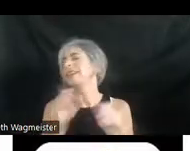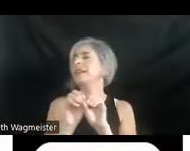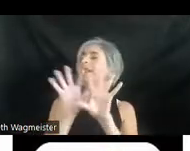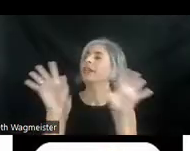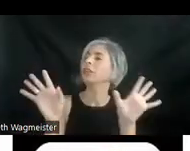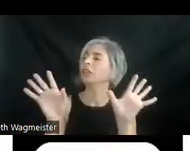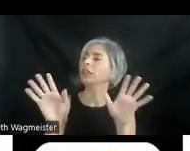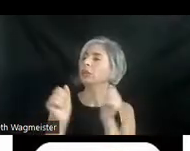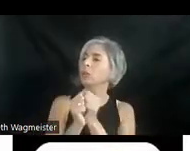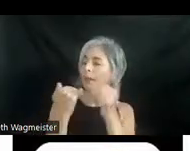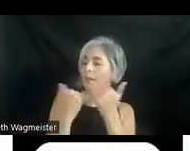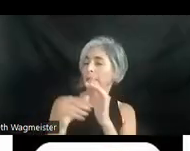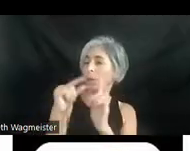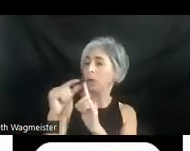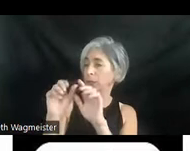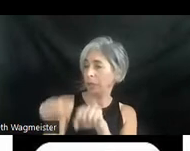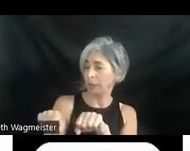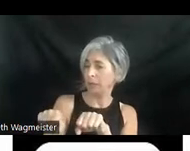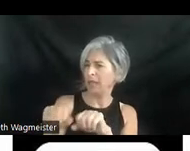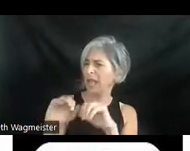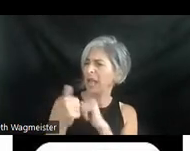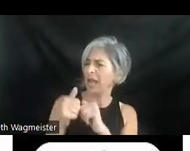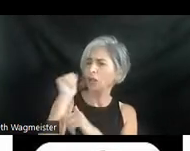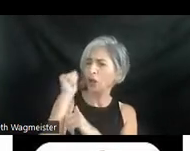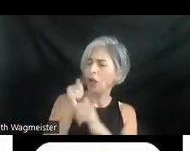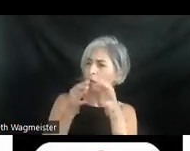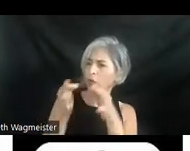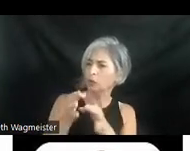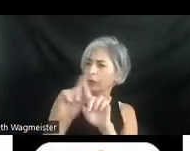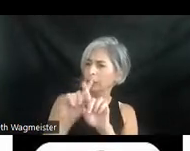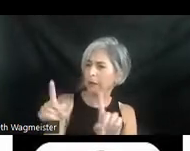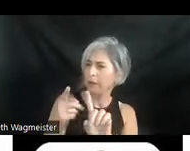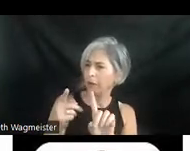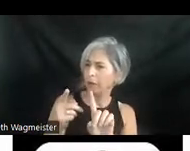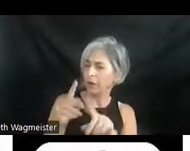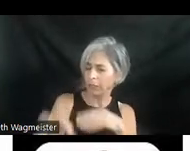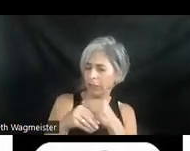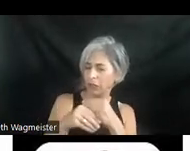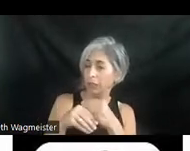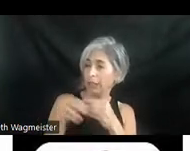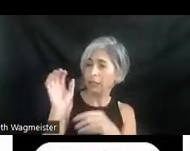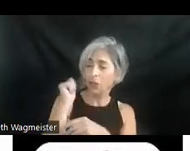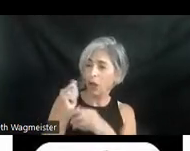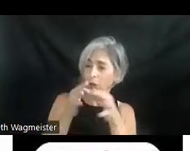as few words as possible. How does audio description writing differ? Additionally, is audio describer a job or